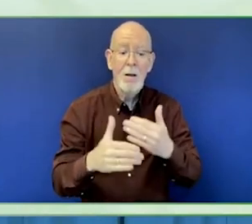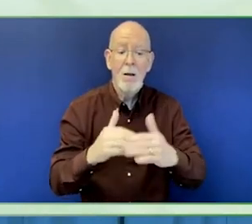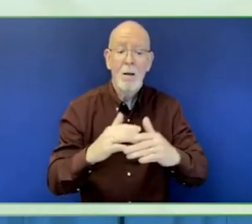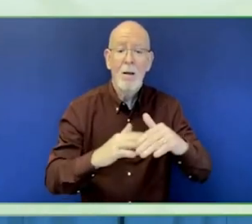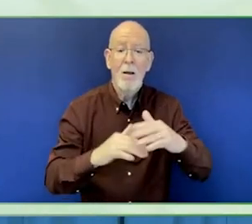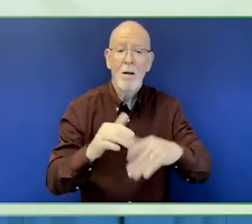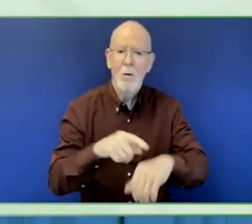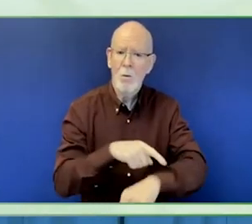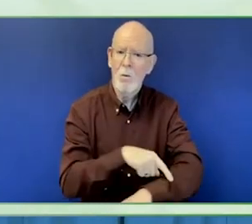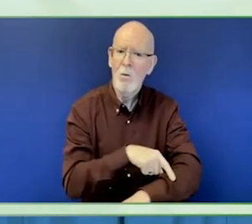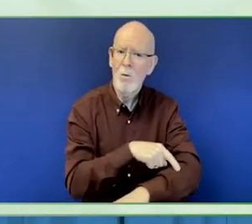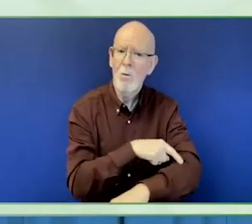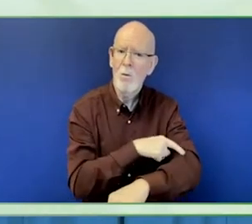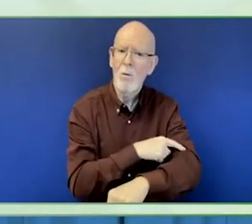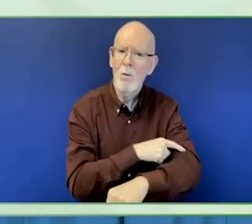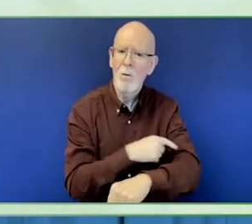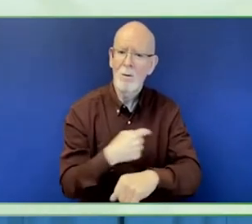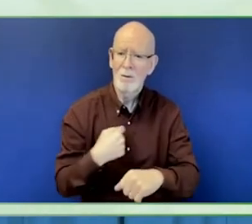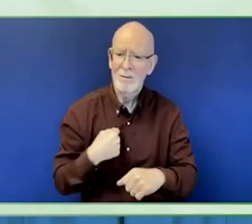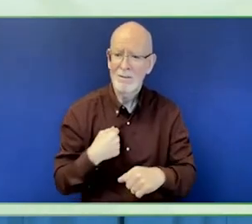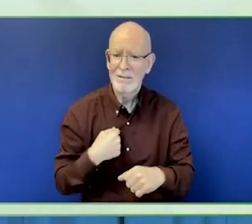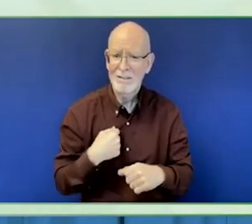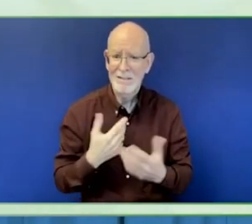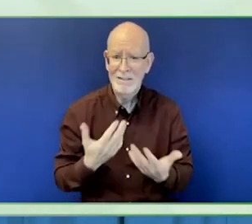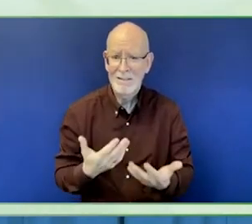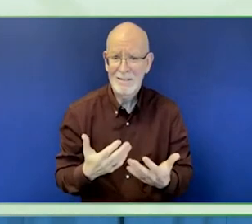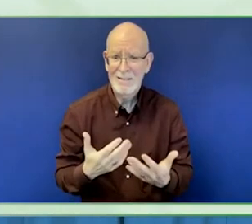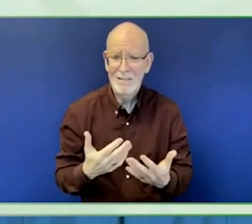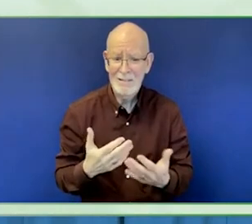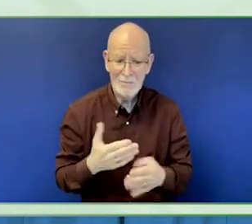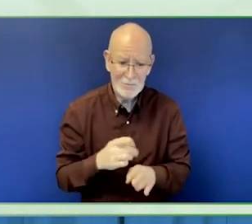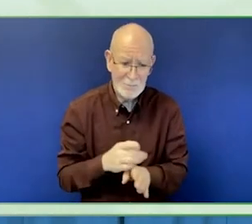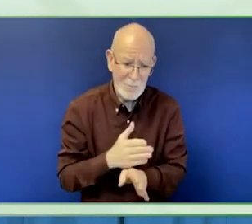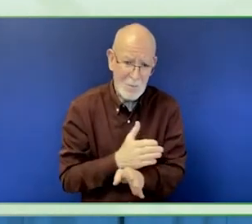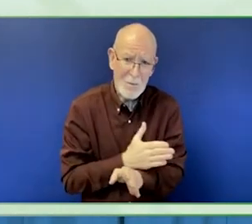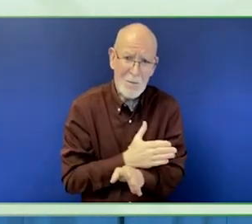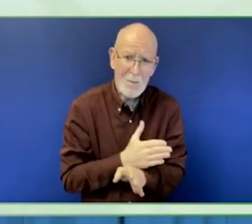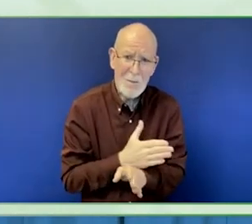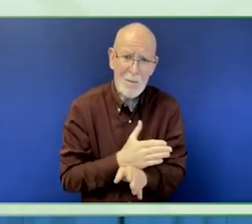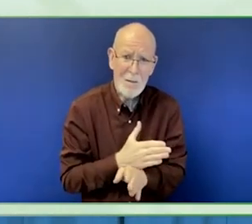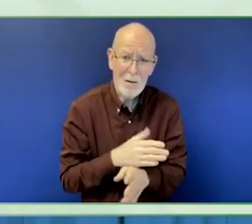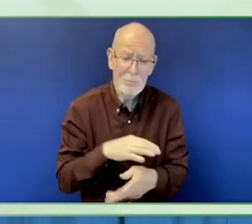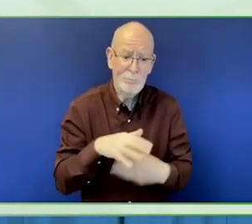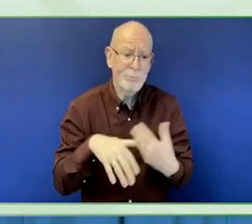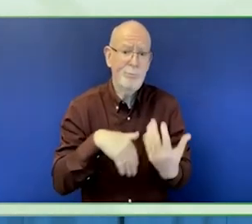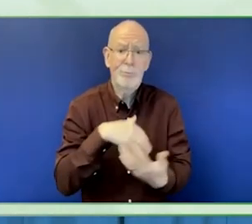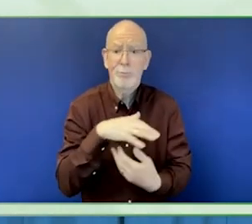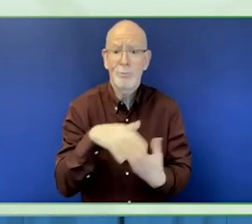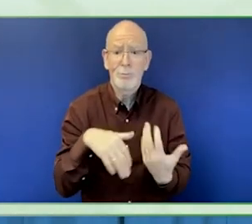humanitarian support as a priority, but it will funnel with other types.